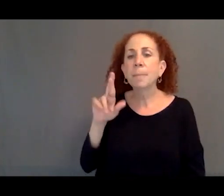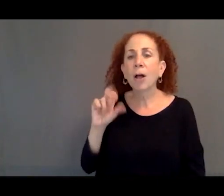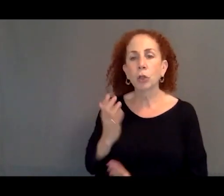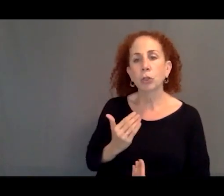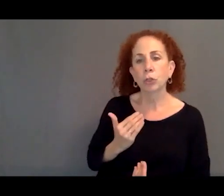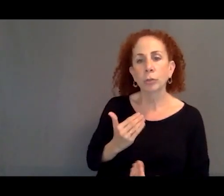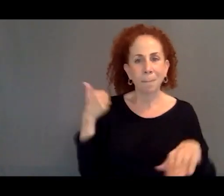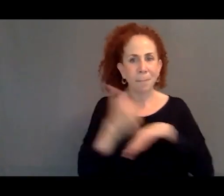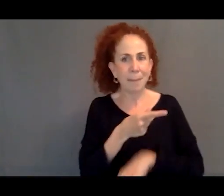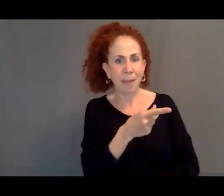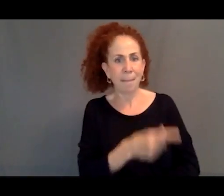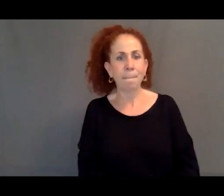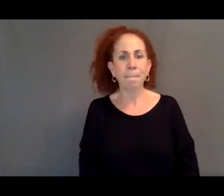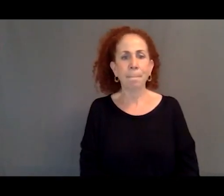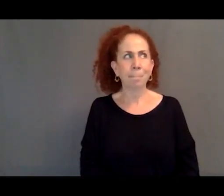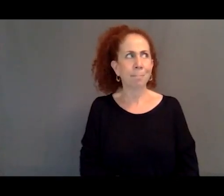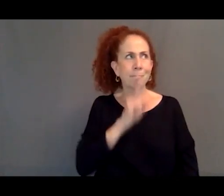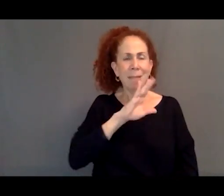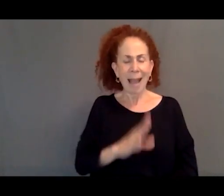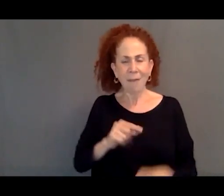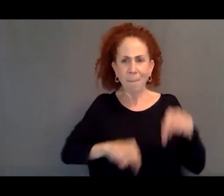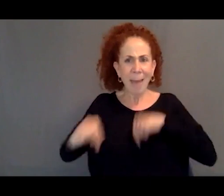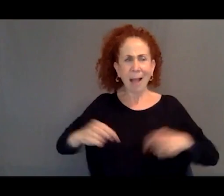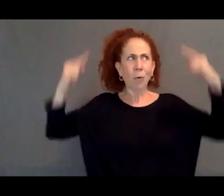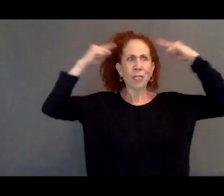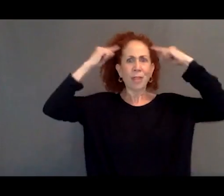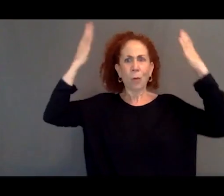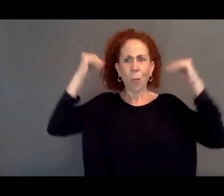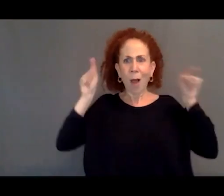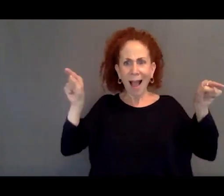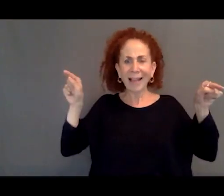and nobody thought to think about why this might be a result of having an asylum policy that